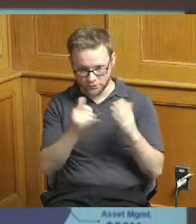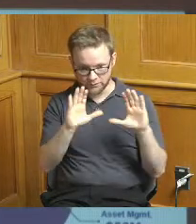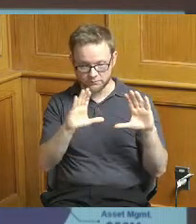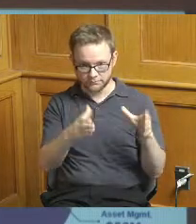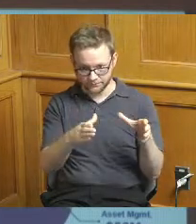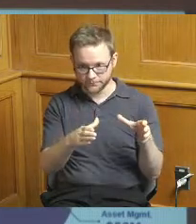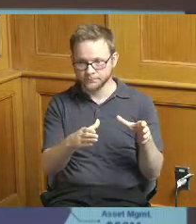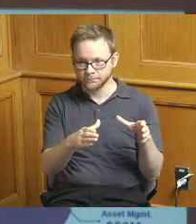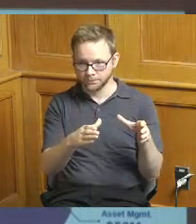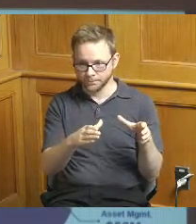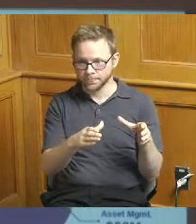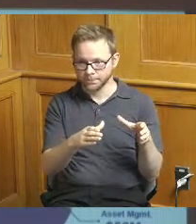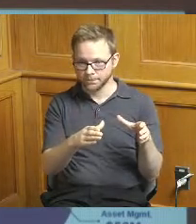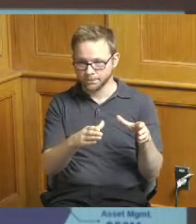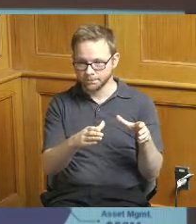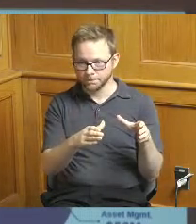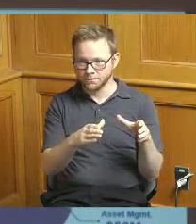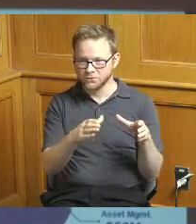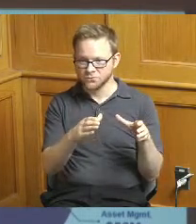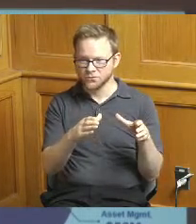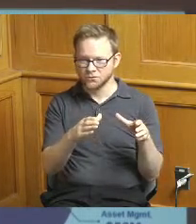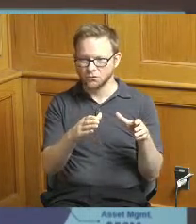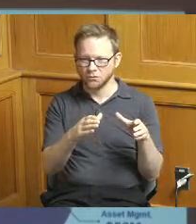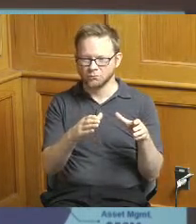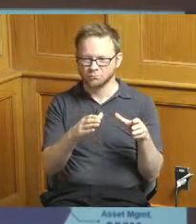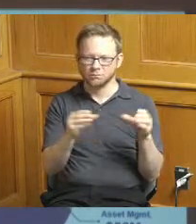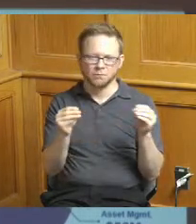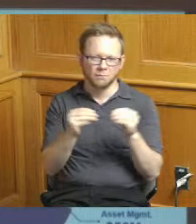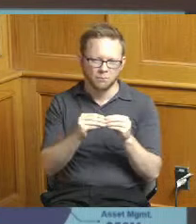by number they're split evenly of course more dollars in the design phase as those